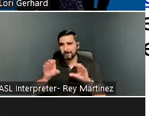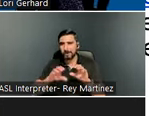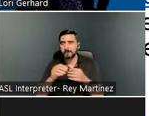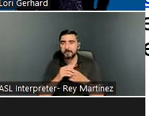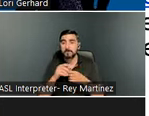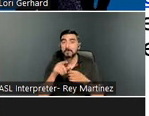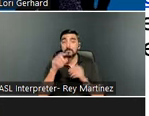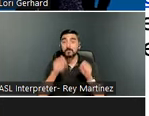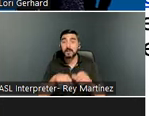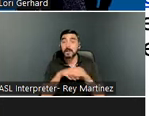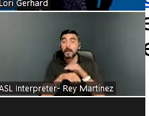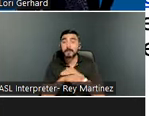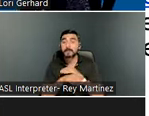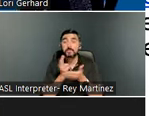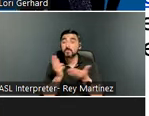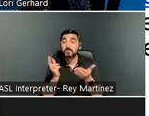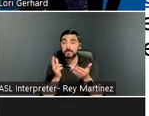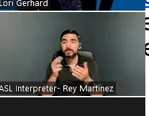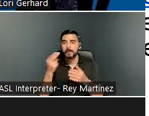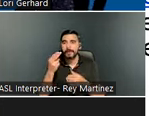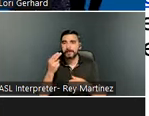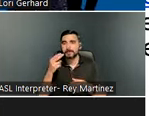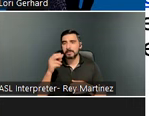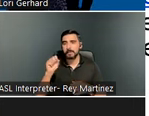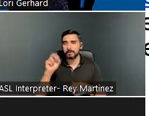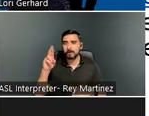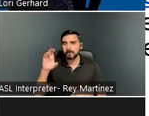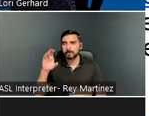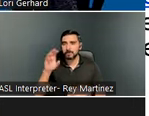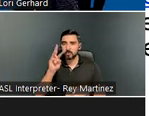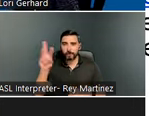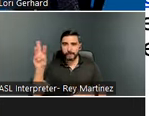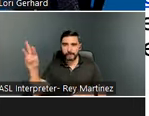these resources through the HSRC TBI webpage. These are there to help,